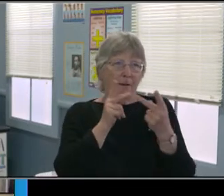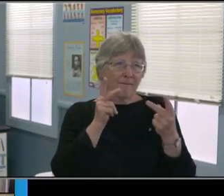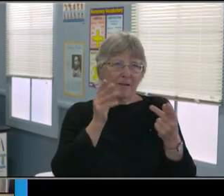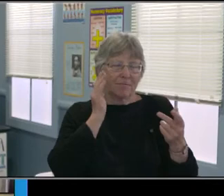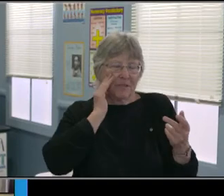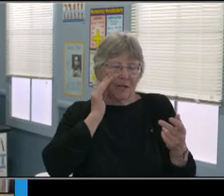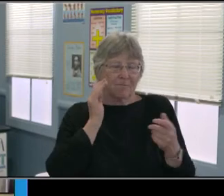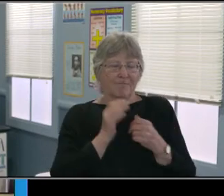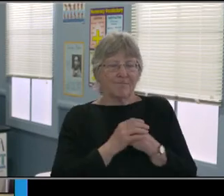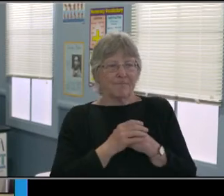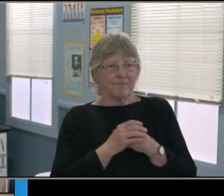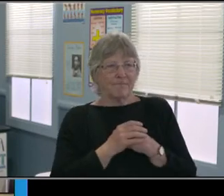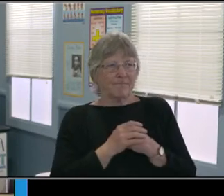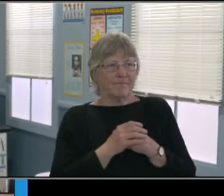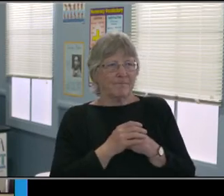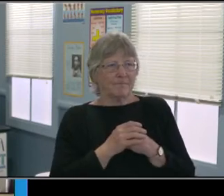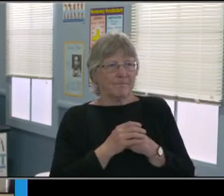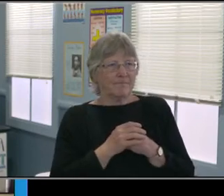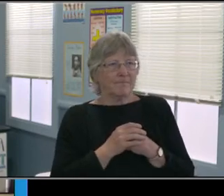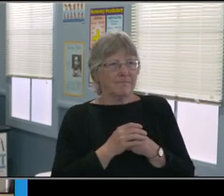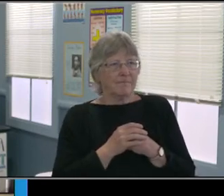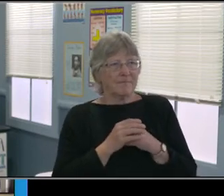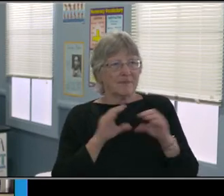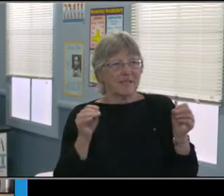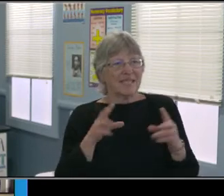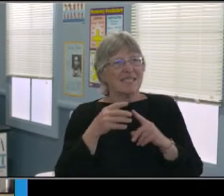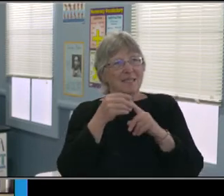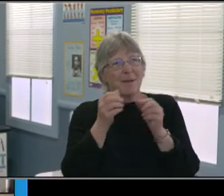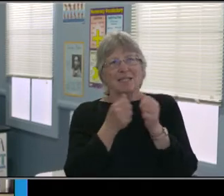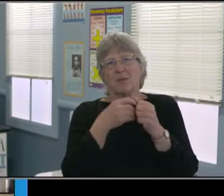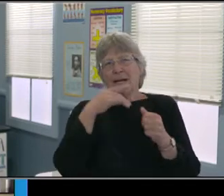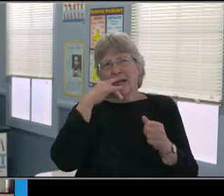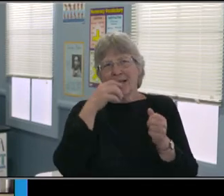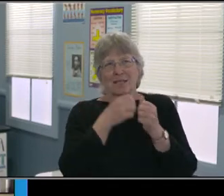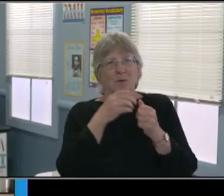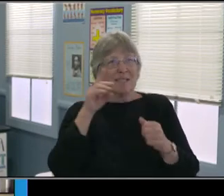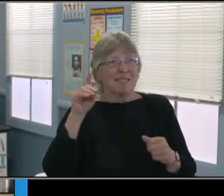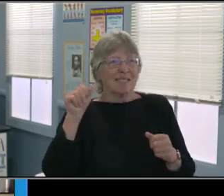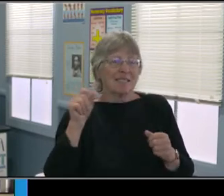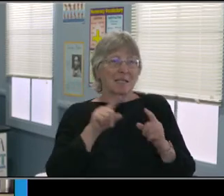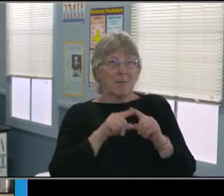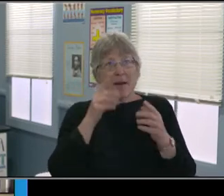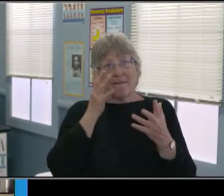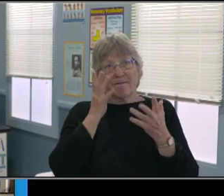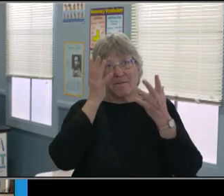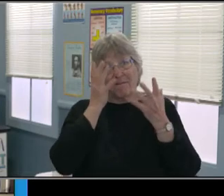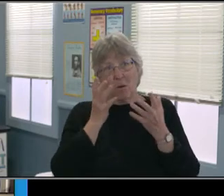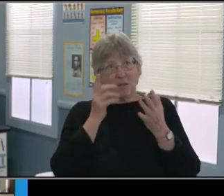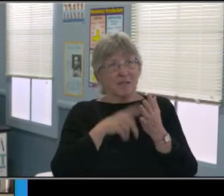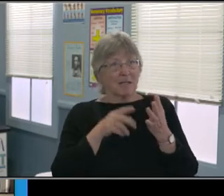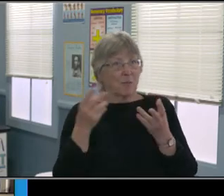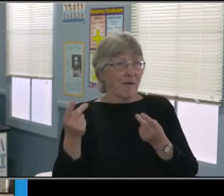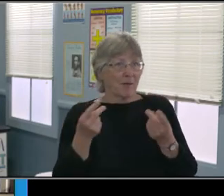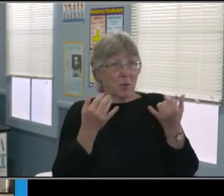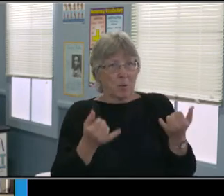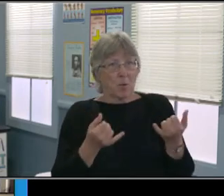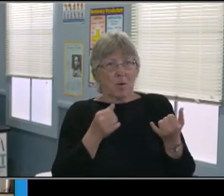and still very confusing and not just for us, but even for advocates I know who are on this call,